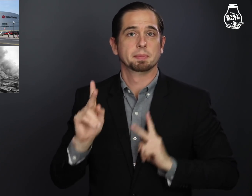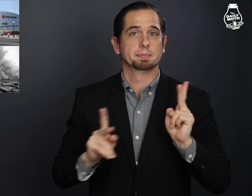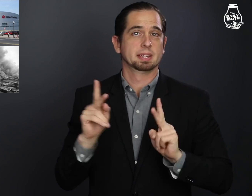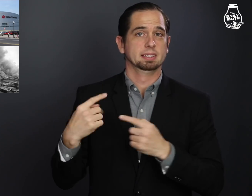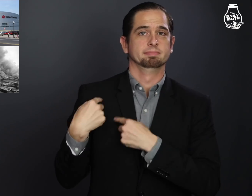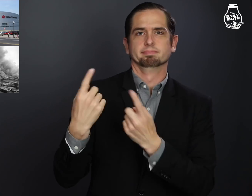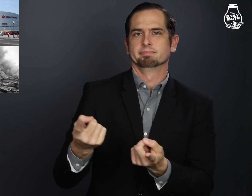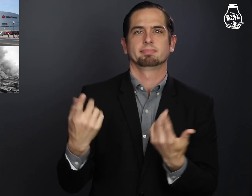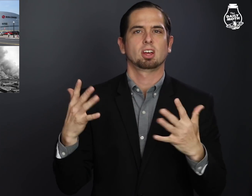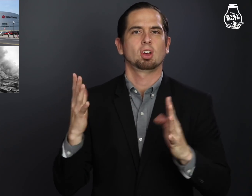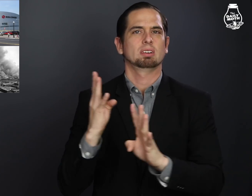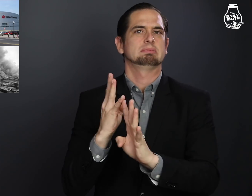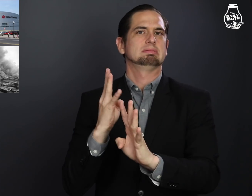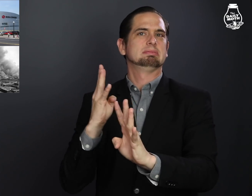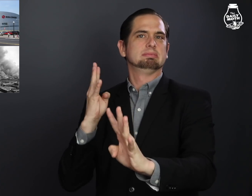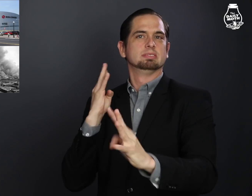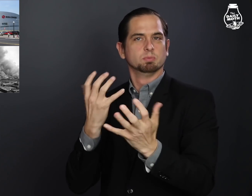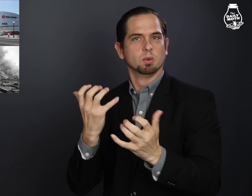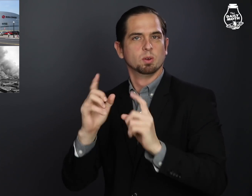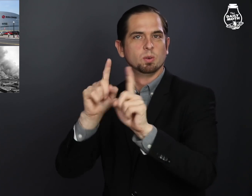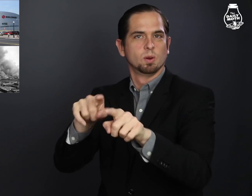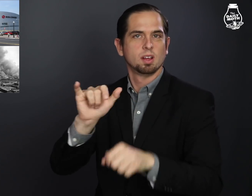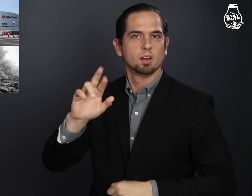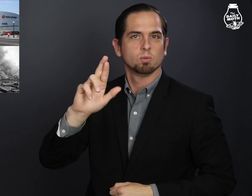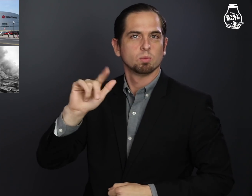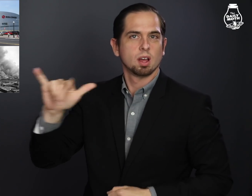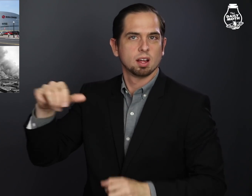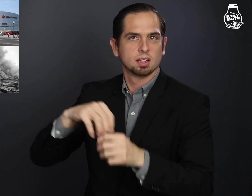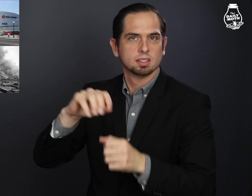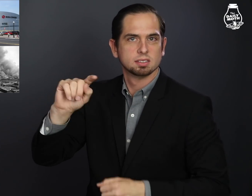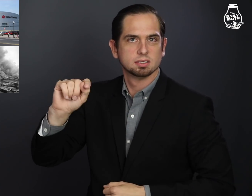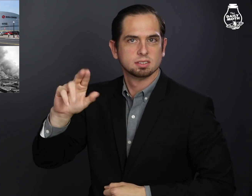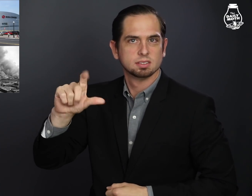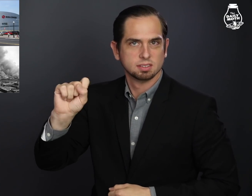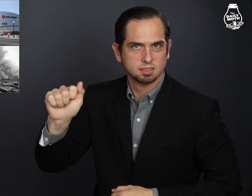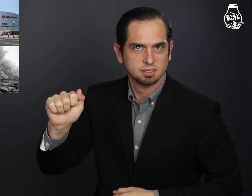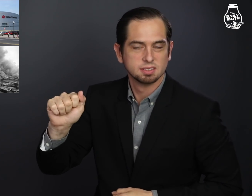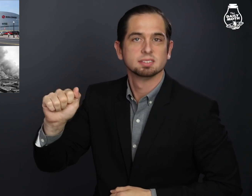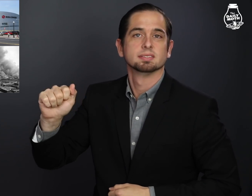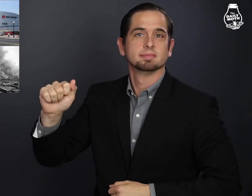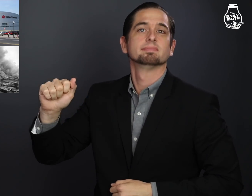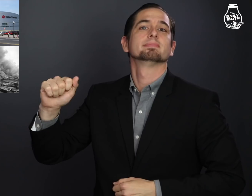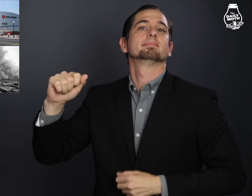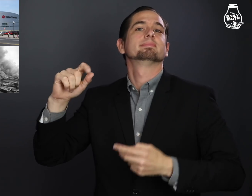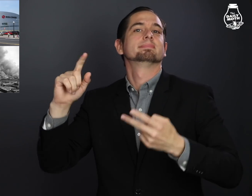People have been lining up to attend the Tulsa rally.